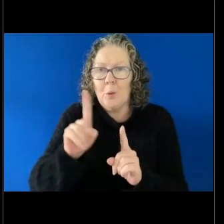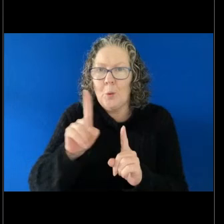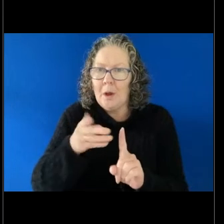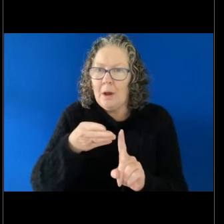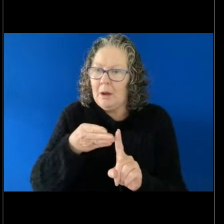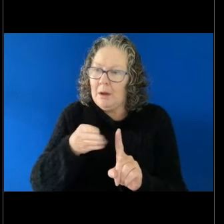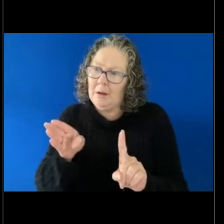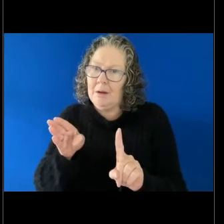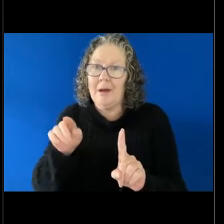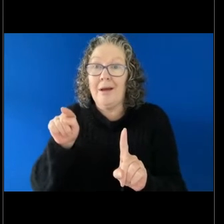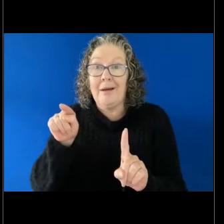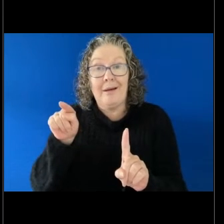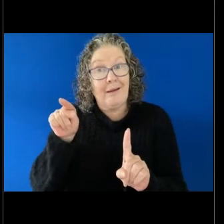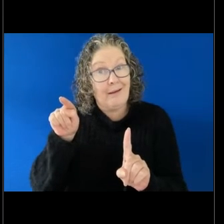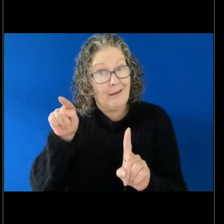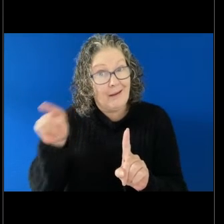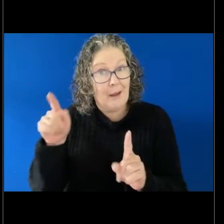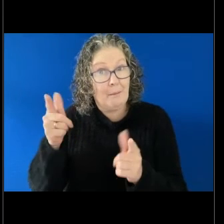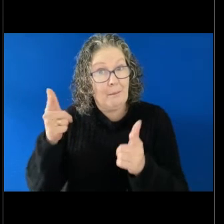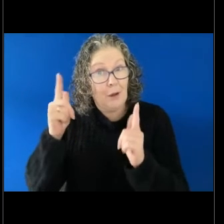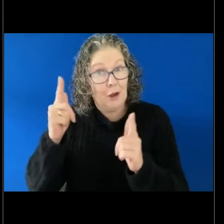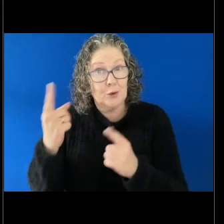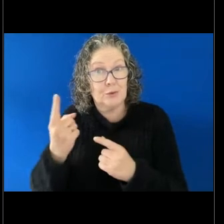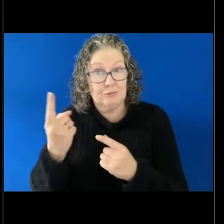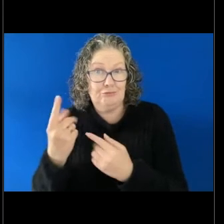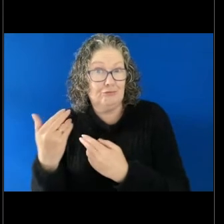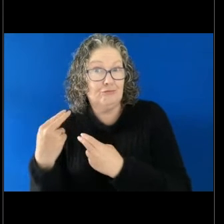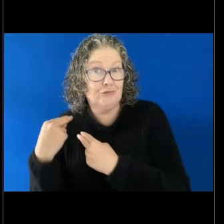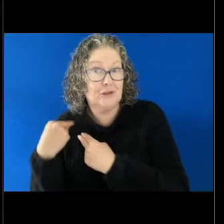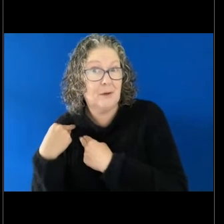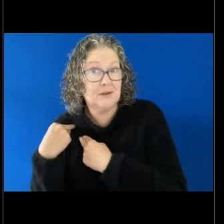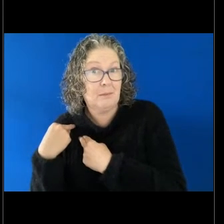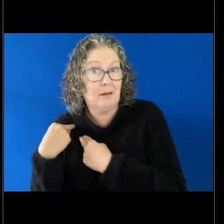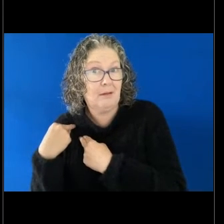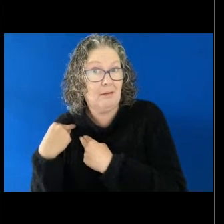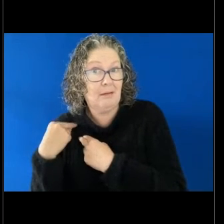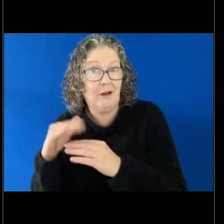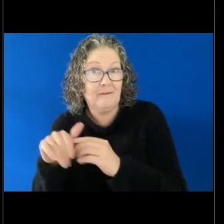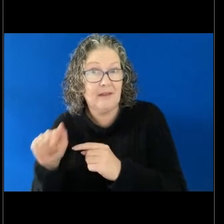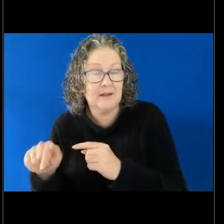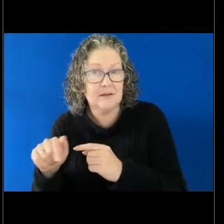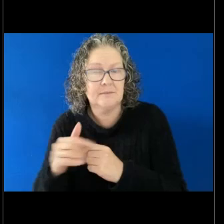with this question and there is no - there's no need for an employee to have